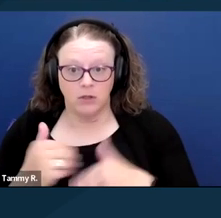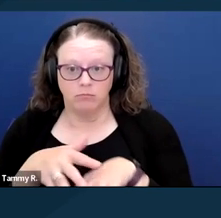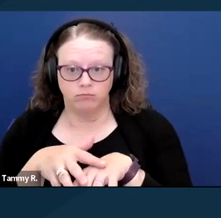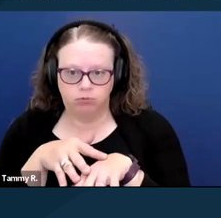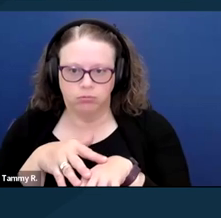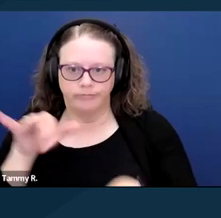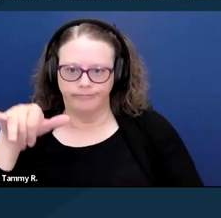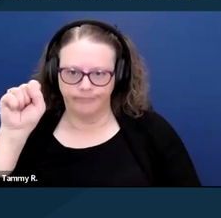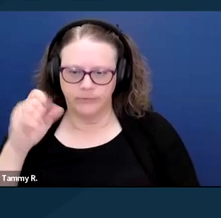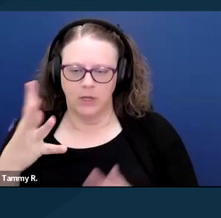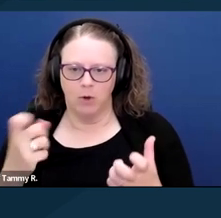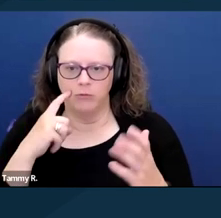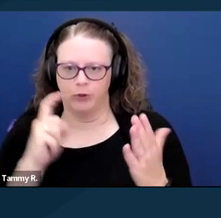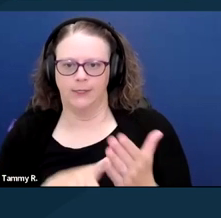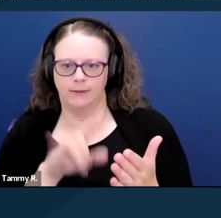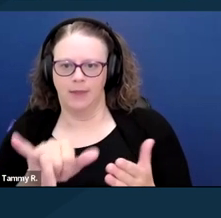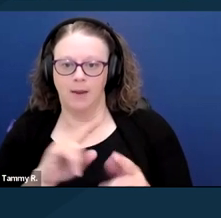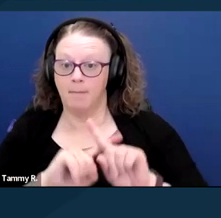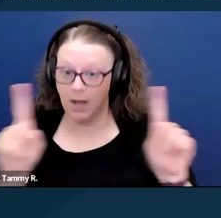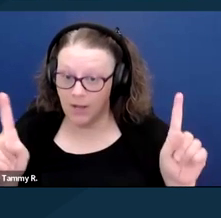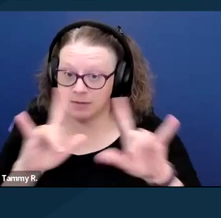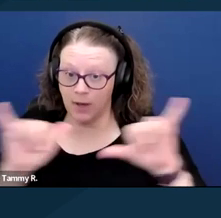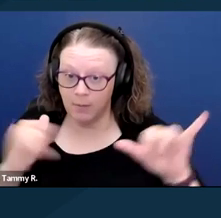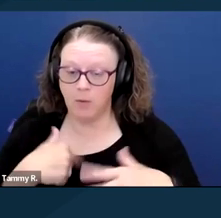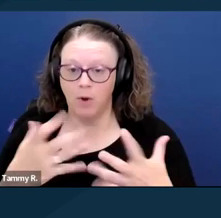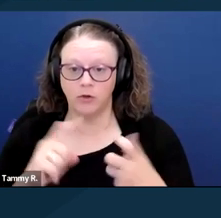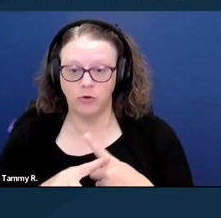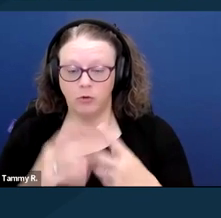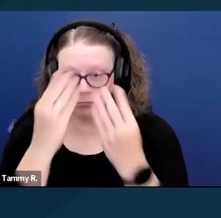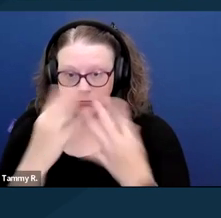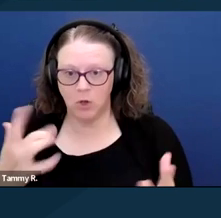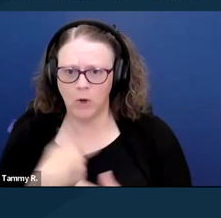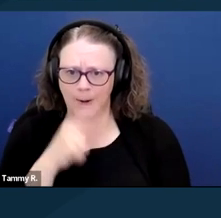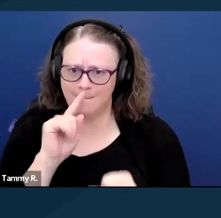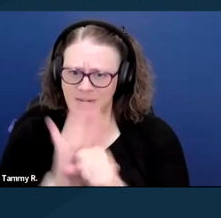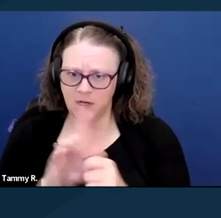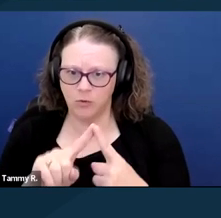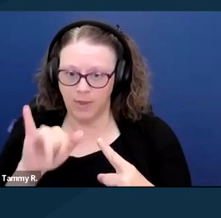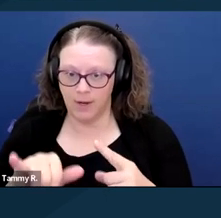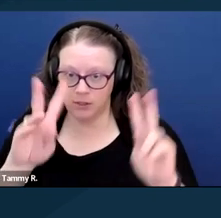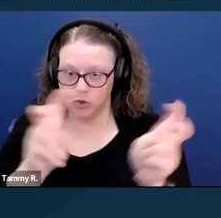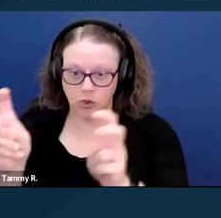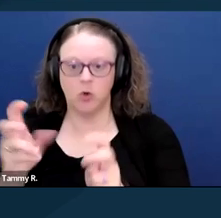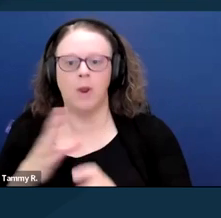and I want to acknowledge our commitment to the issue. And I want to acknowledge just what an organic process